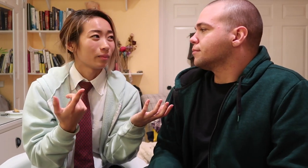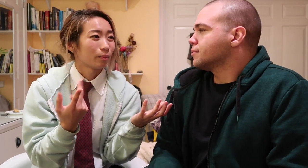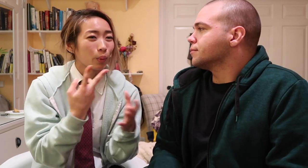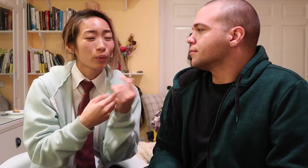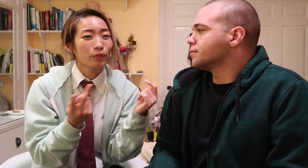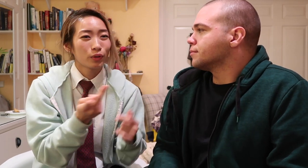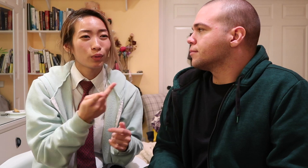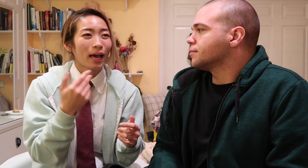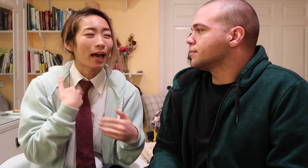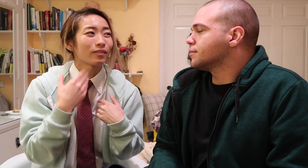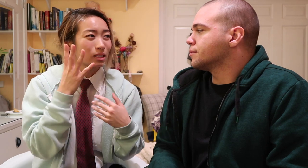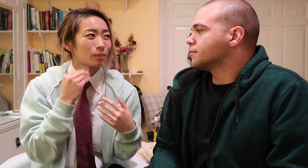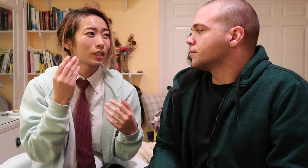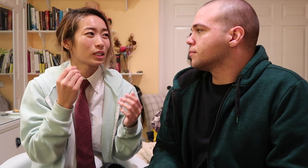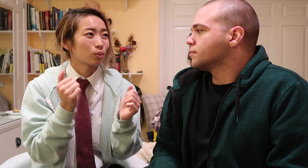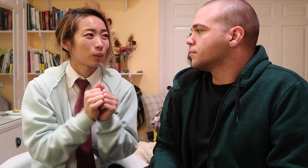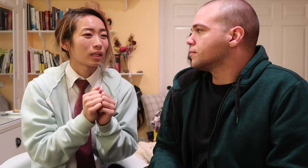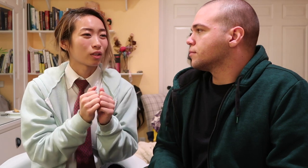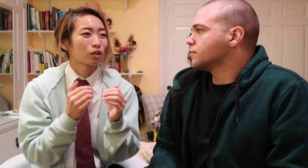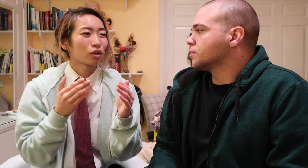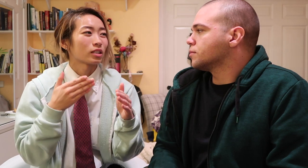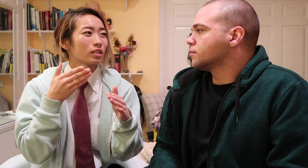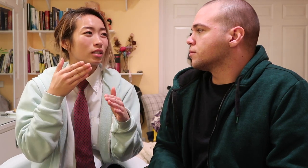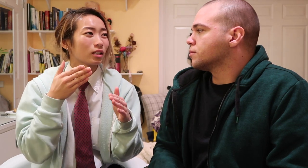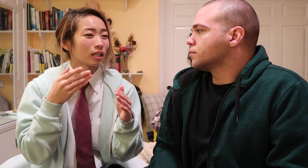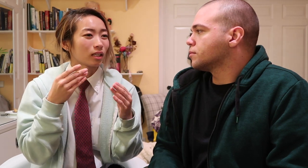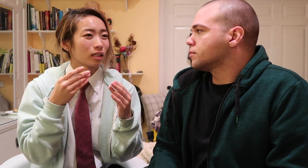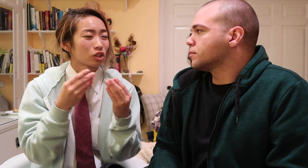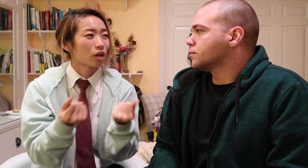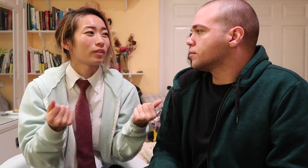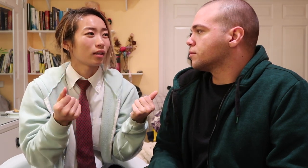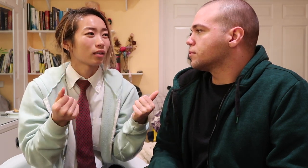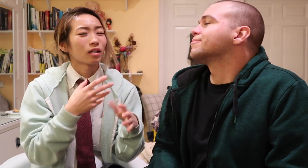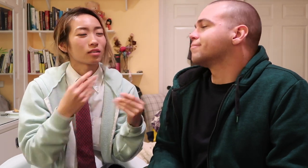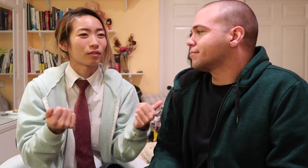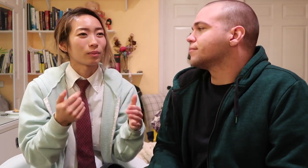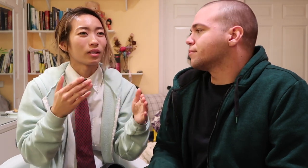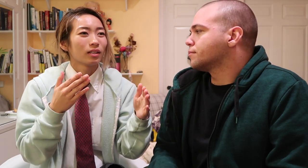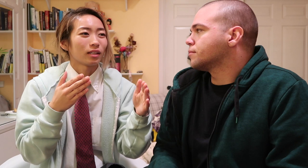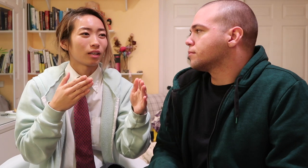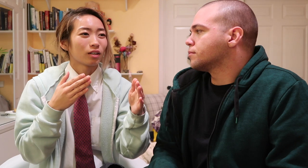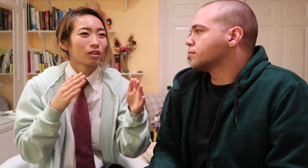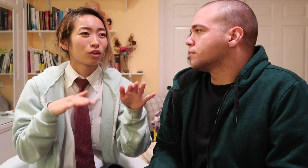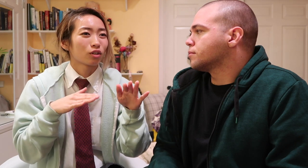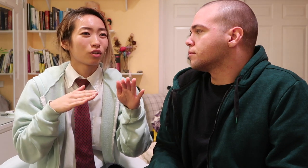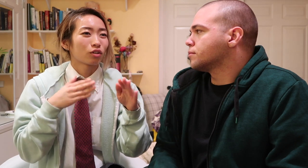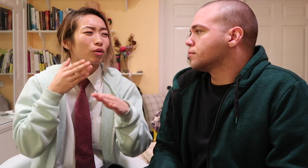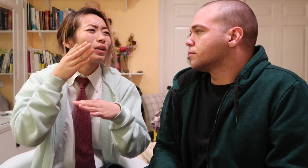both of you have experience with crossing like solving not solving but. What's